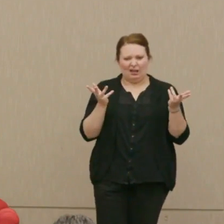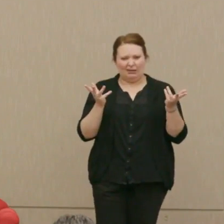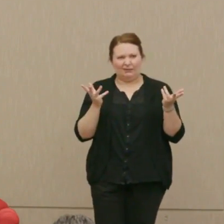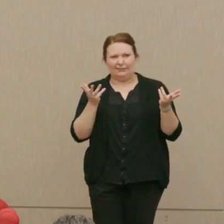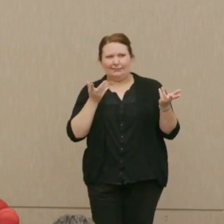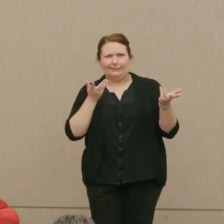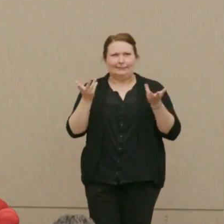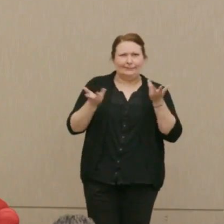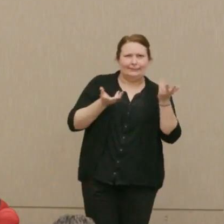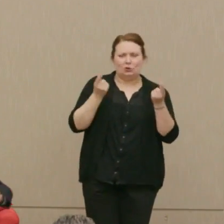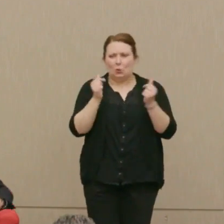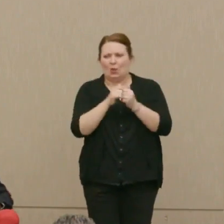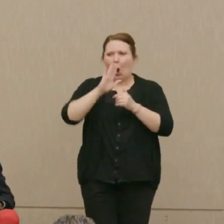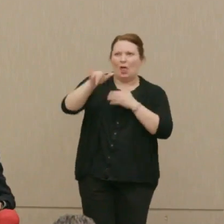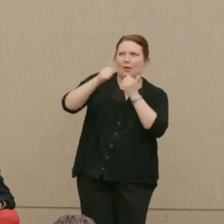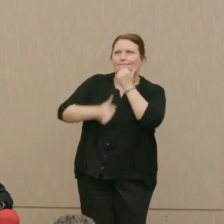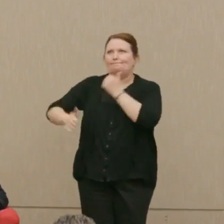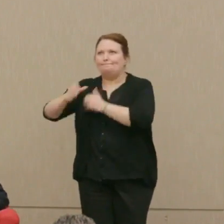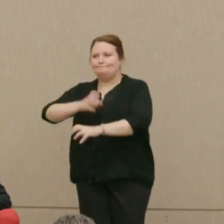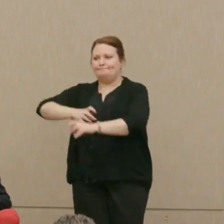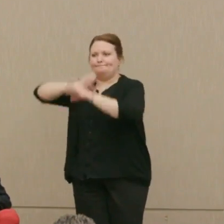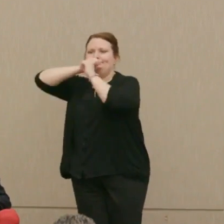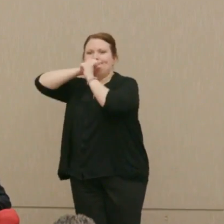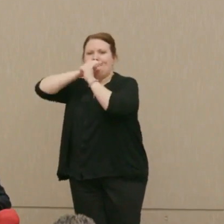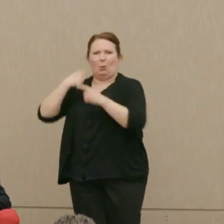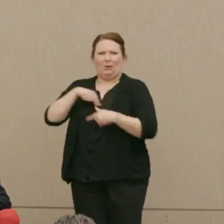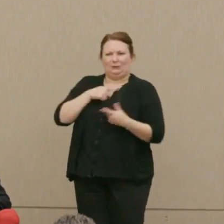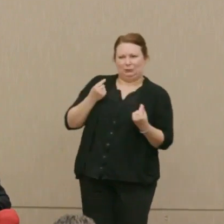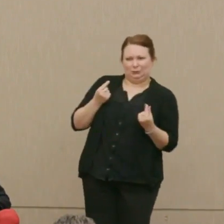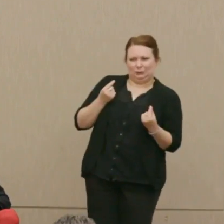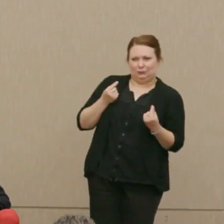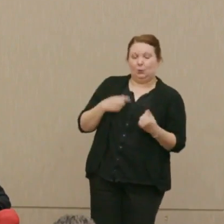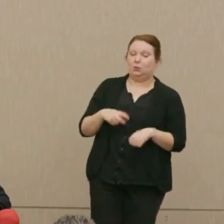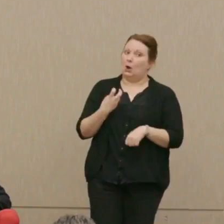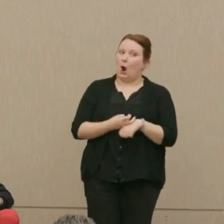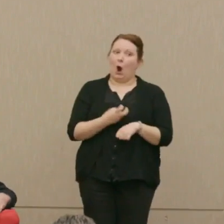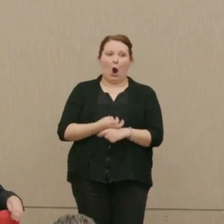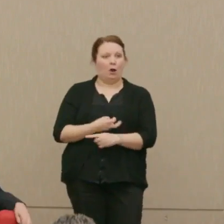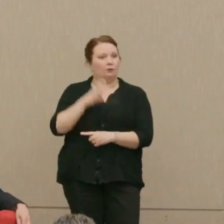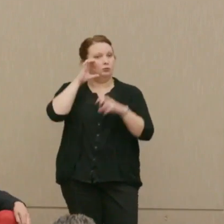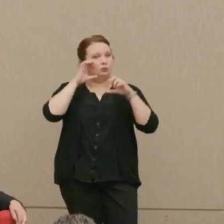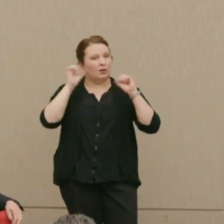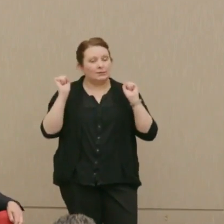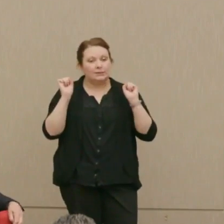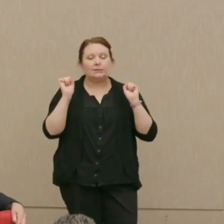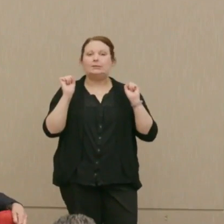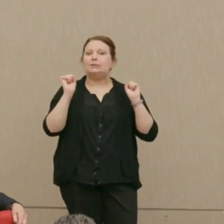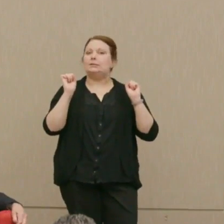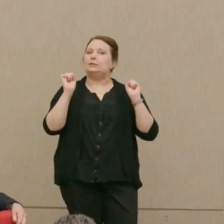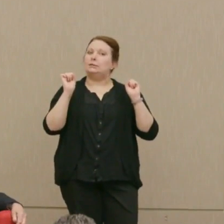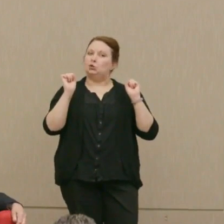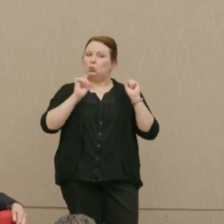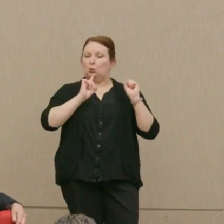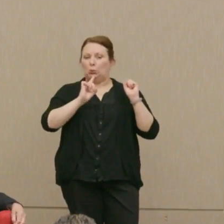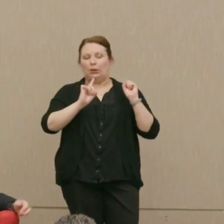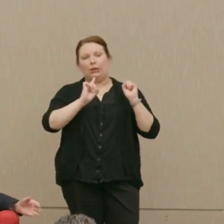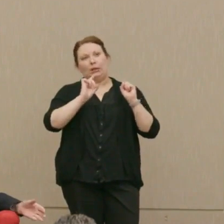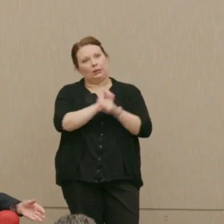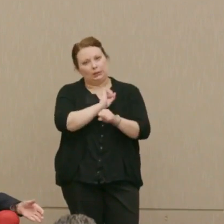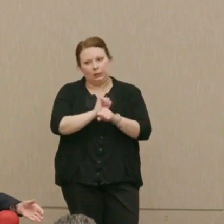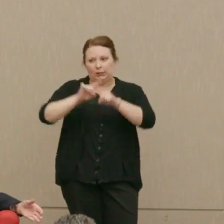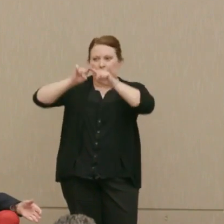Dr. Ellsberg: Well, what the ... It's very hard for any president to really reliably